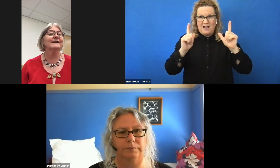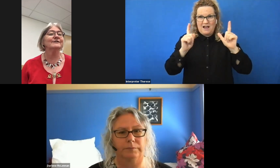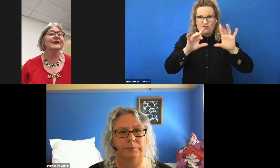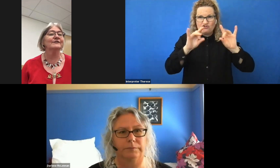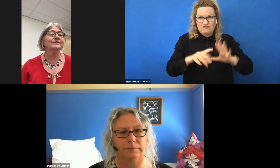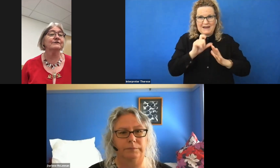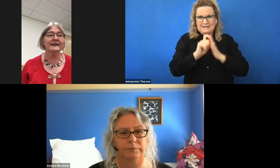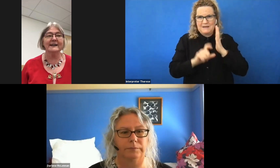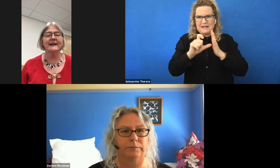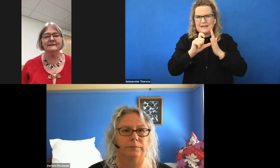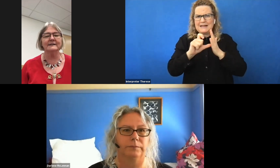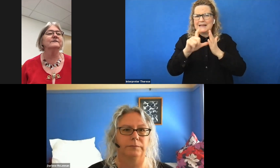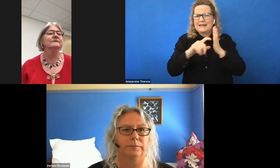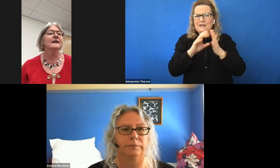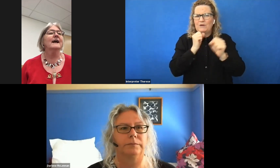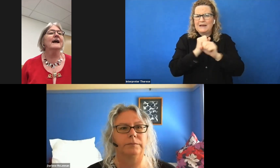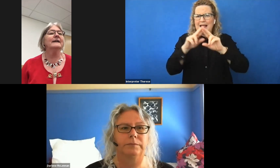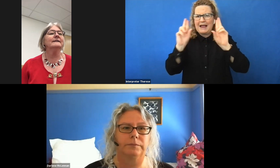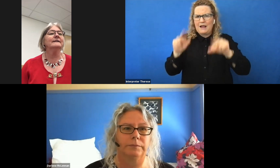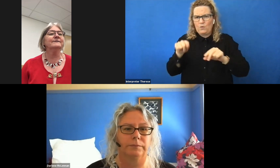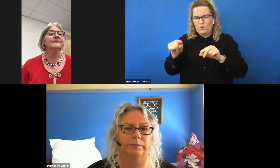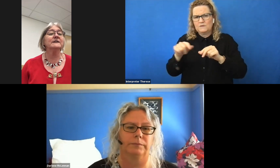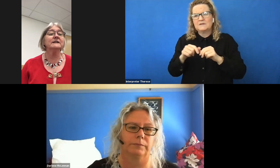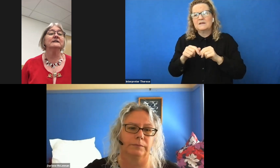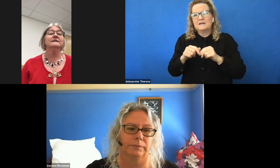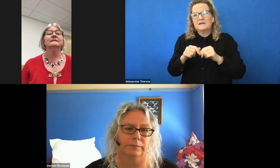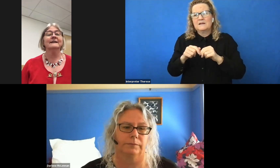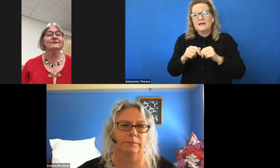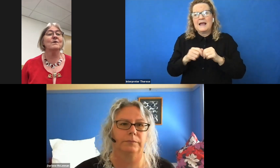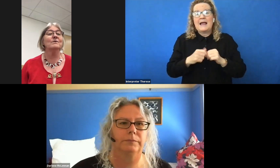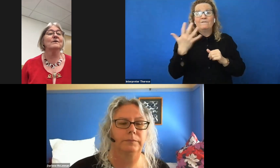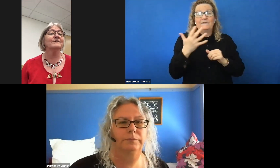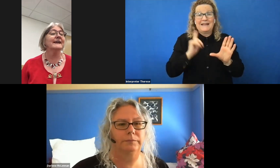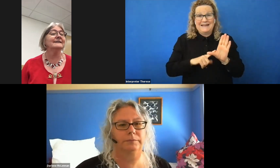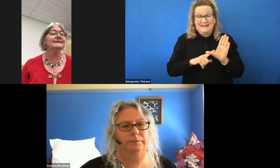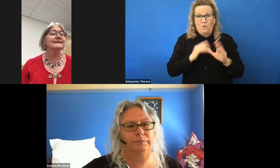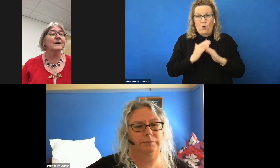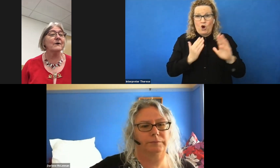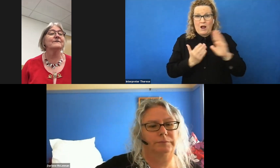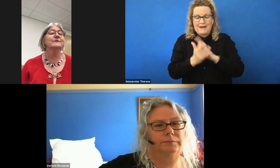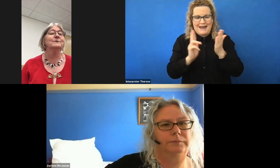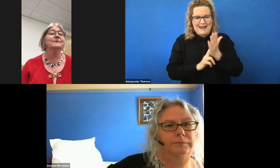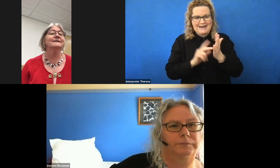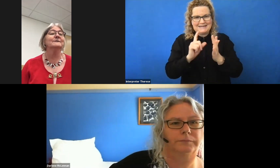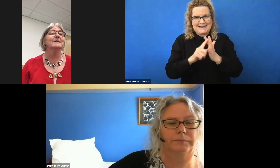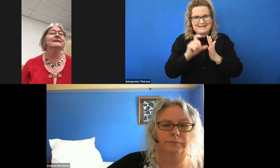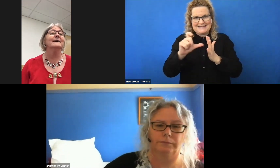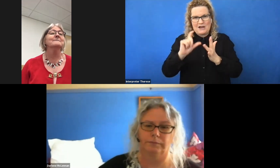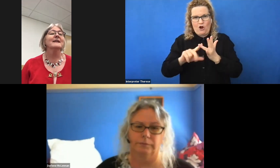education and training, ADCET, and 15 years in the role of the NDCO for northern Tasmania,